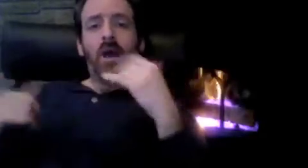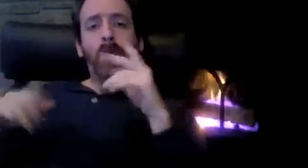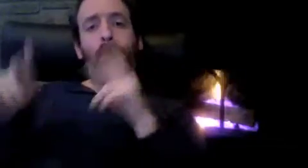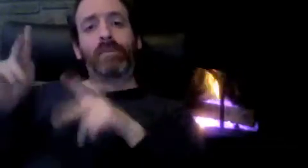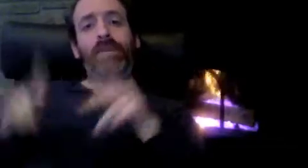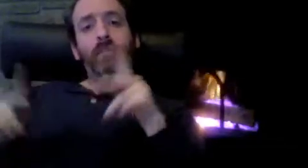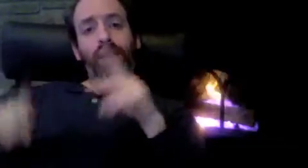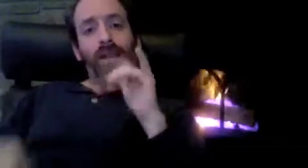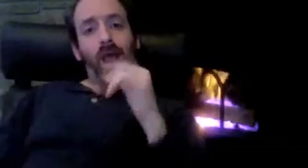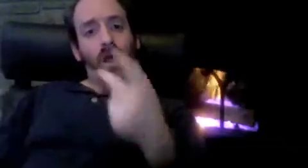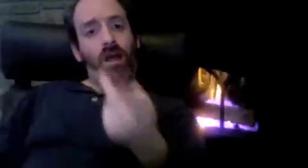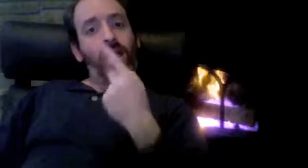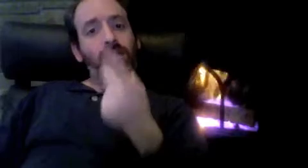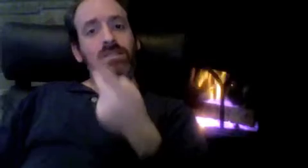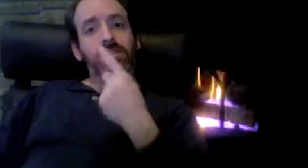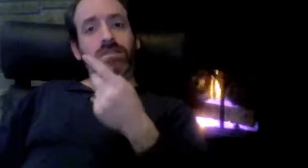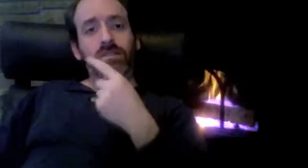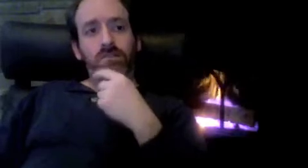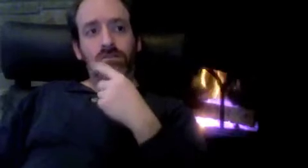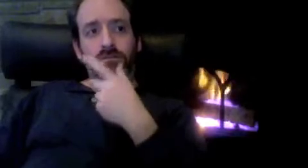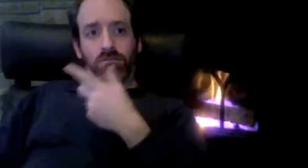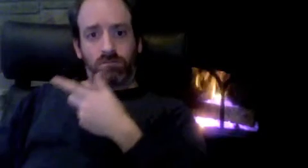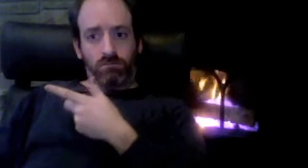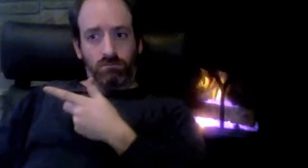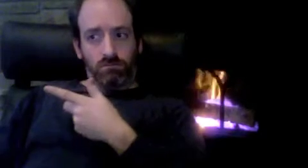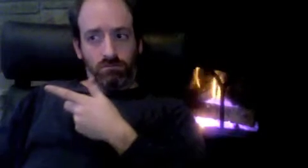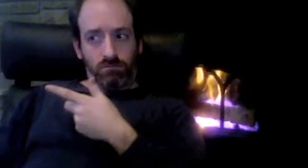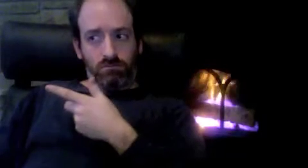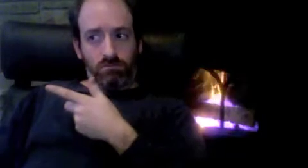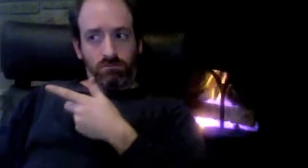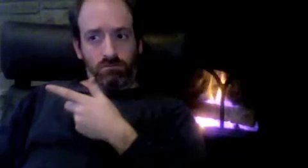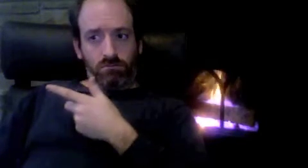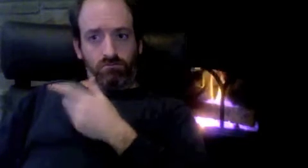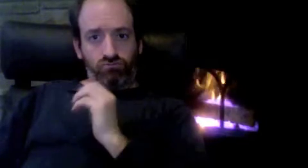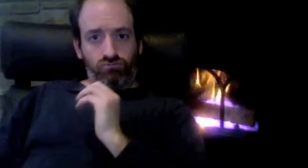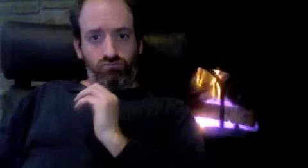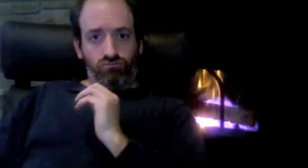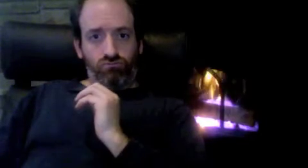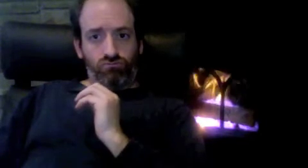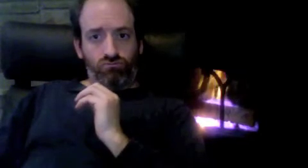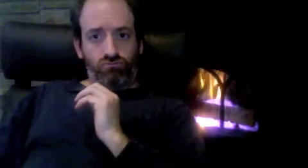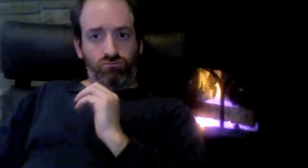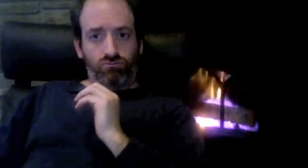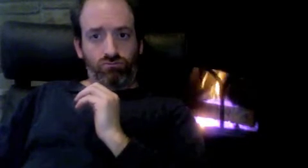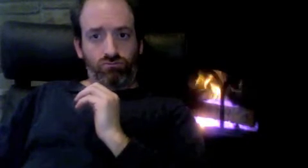Now, meanwhile they are not feeling any heat from people like us (consumers.)